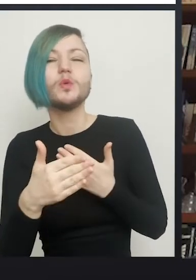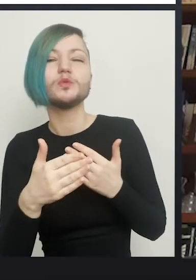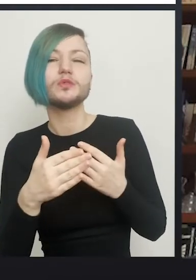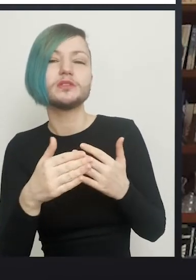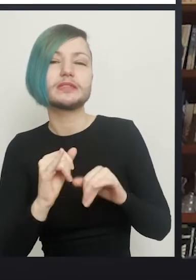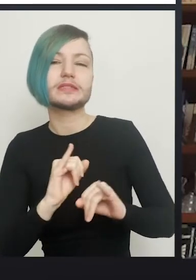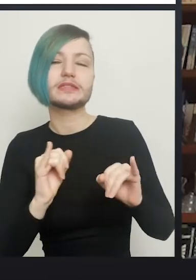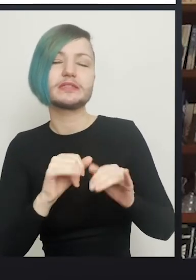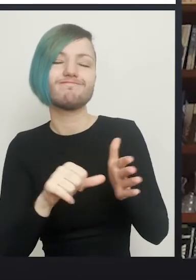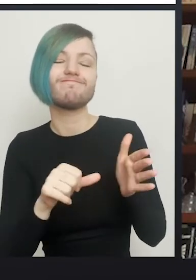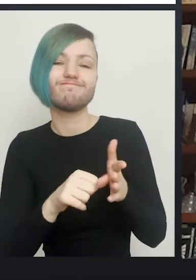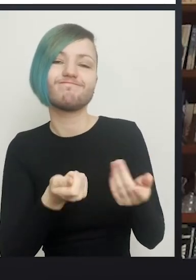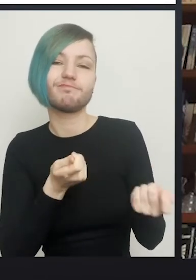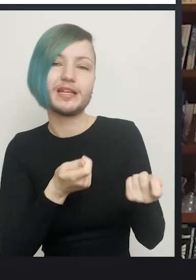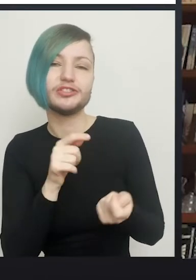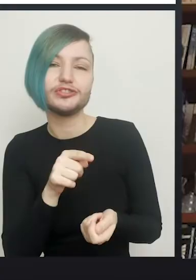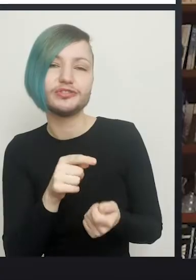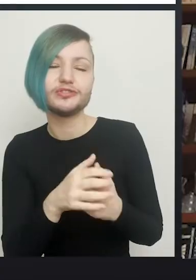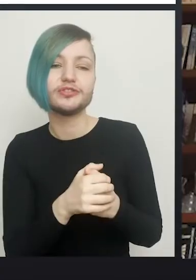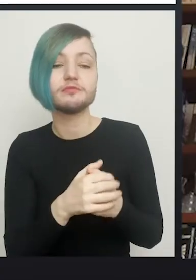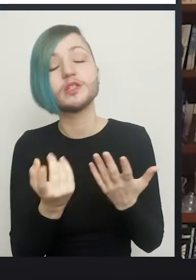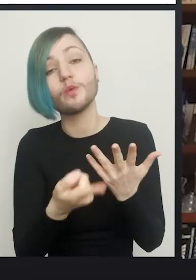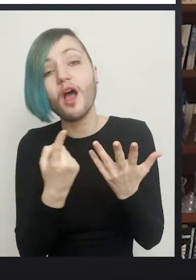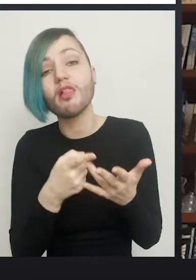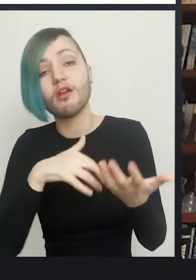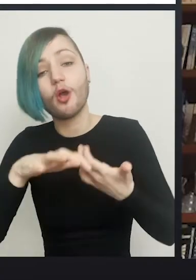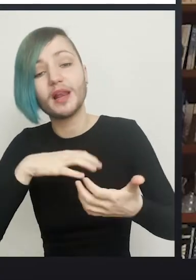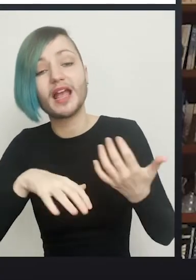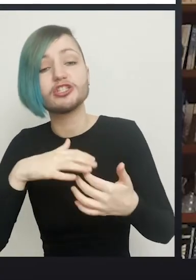and then some other things that can happen I suppose, things like prolapse of the vagina.